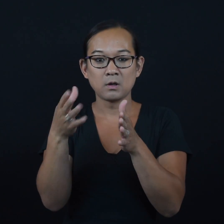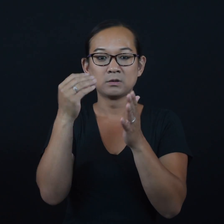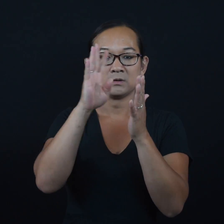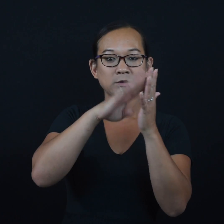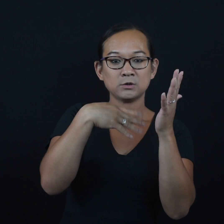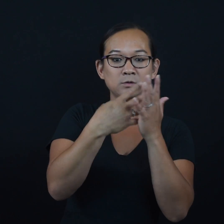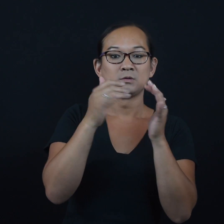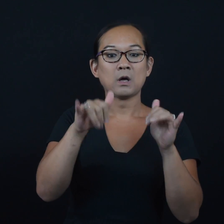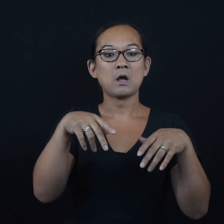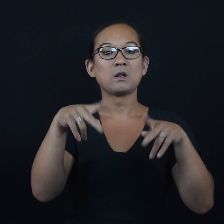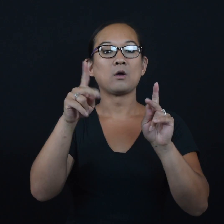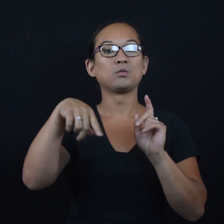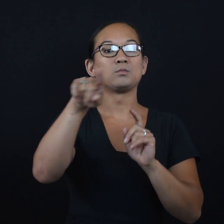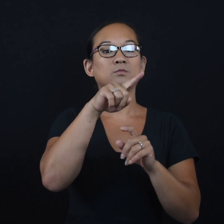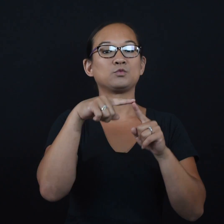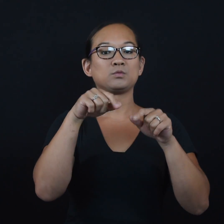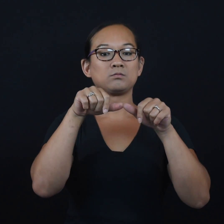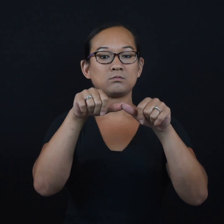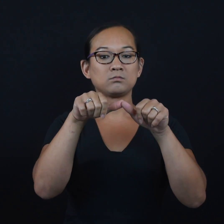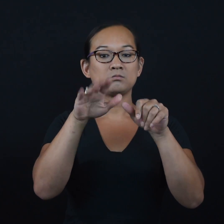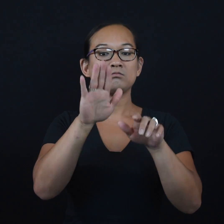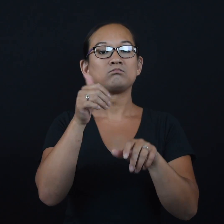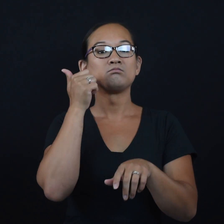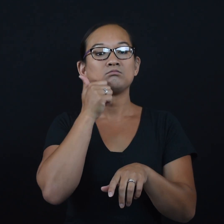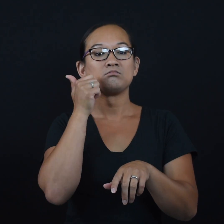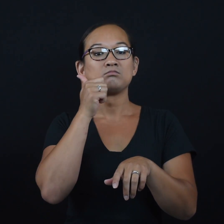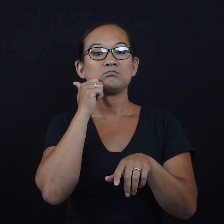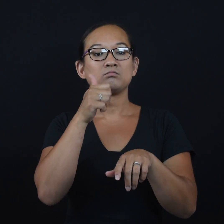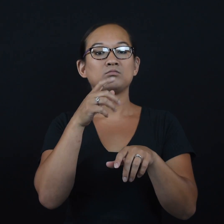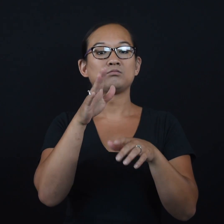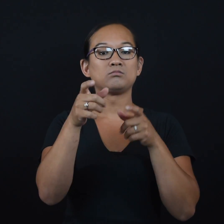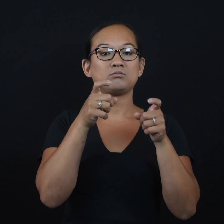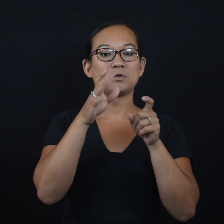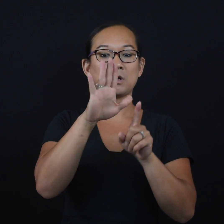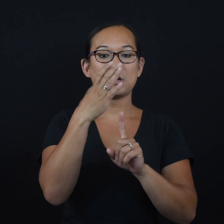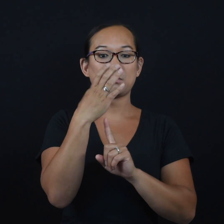that would allow them to continue with the daily duties of managing a utility